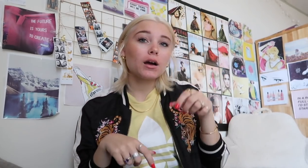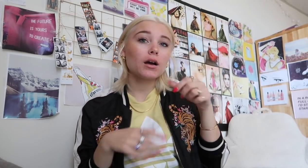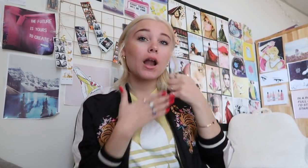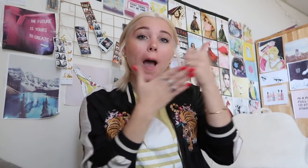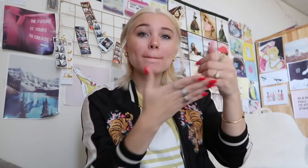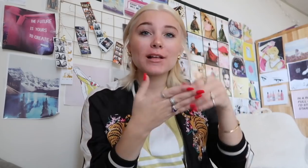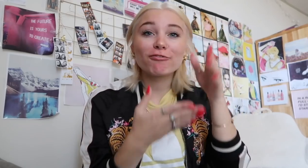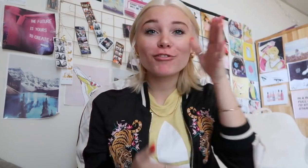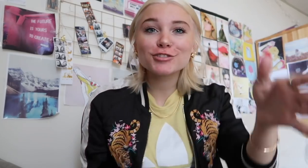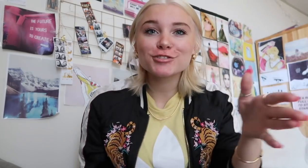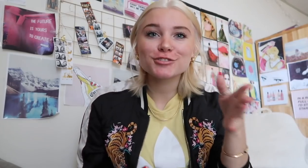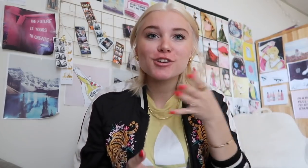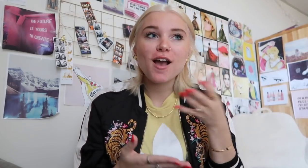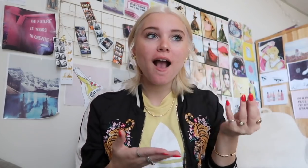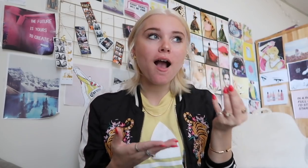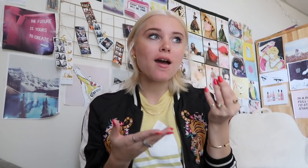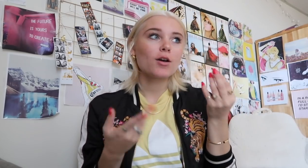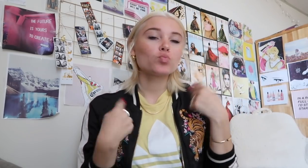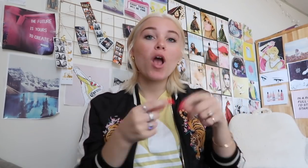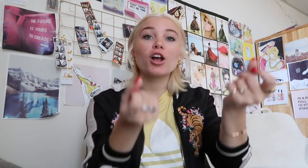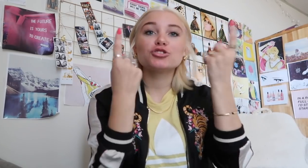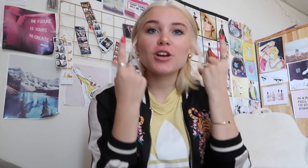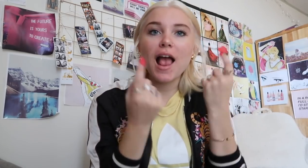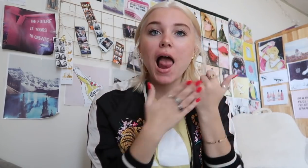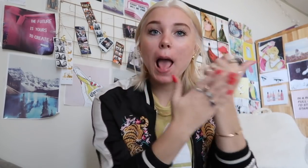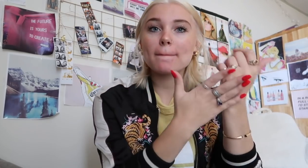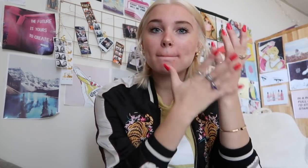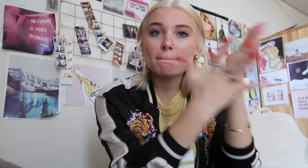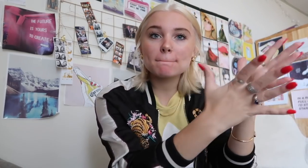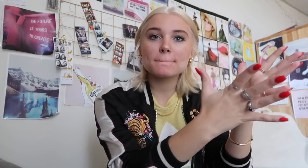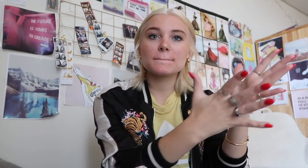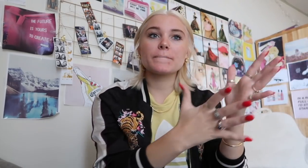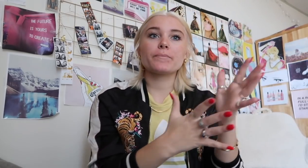and it is where I can help people in the future with my own experience and able to understand